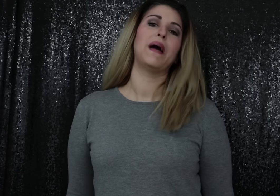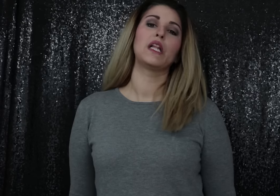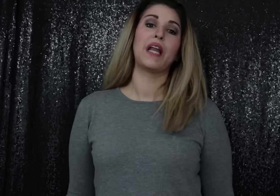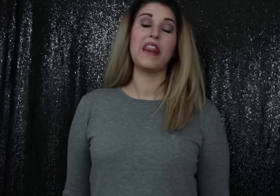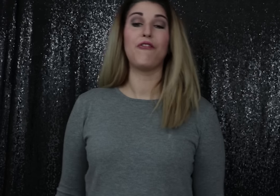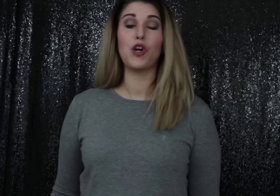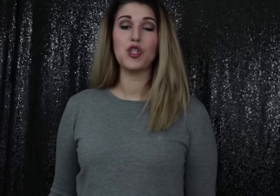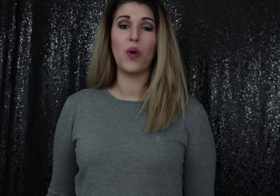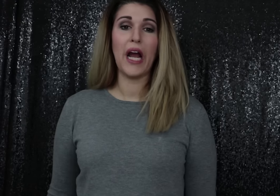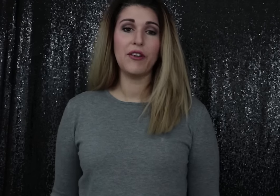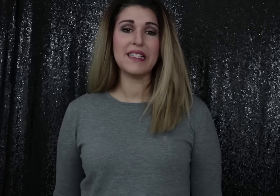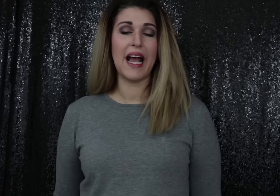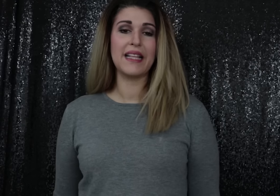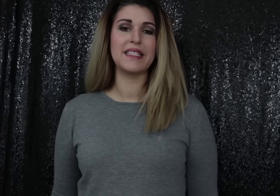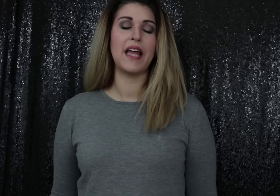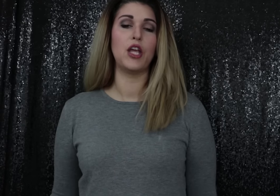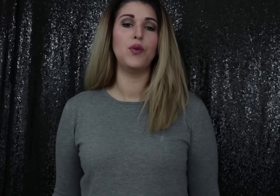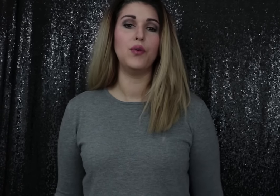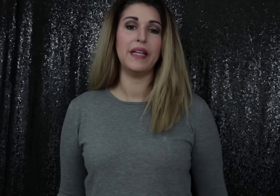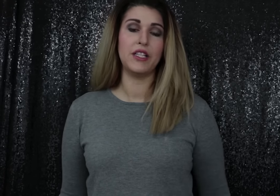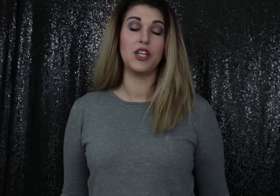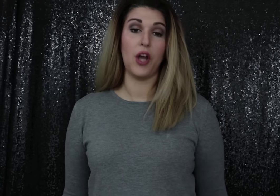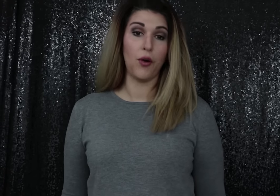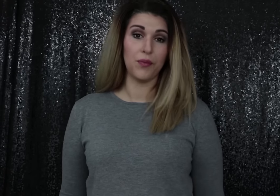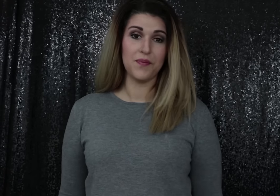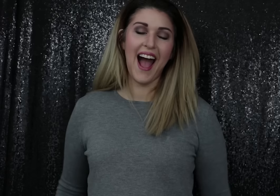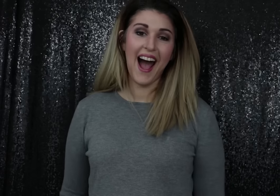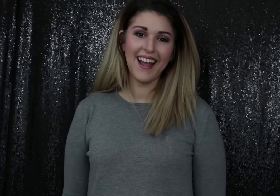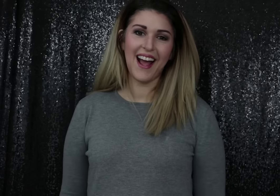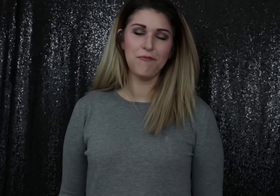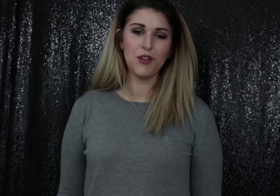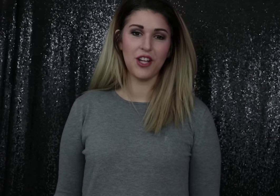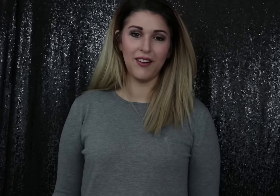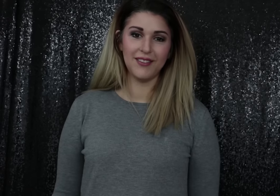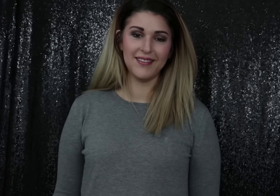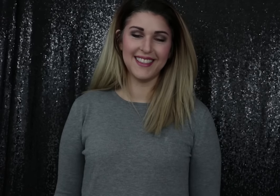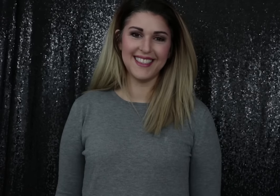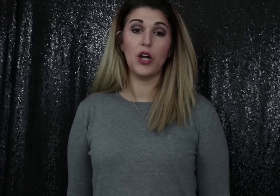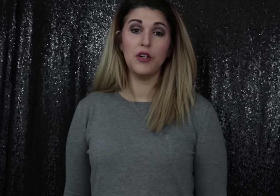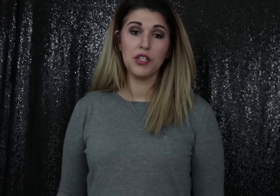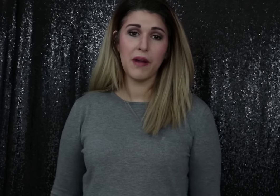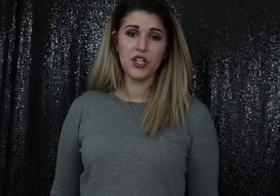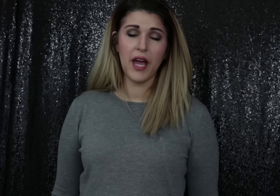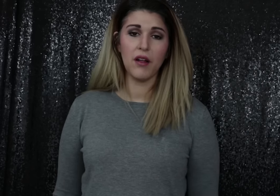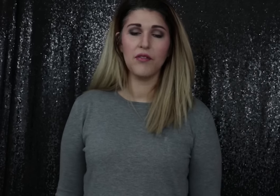By learning the first 100 signs that you need to know, hi, I'm Rachelle or are new to my channel.